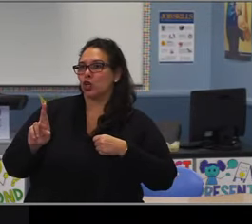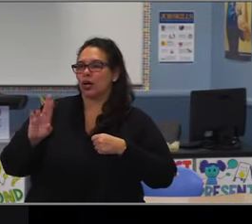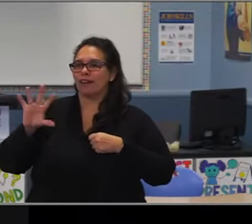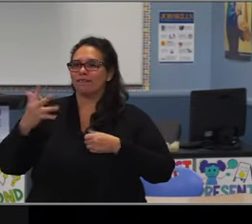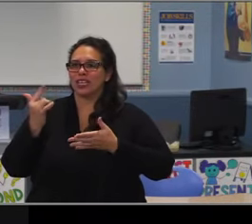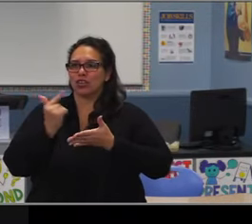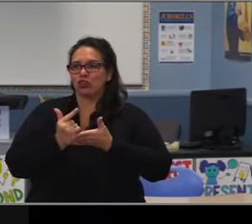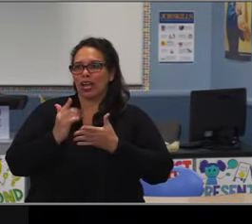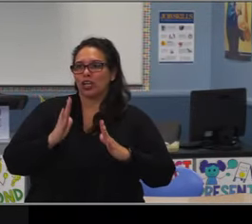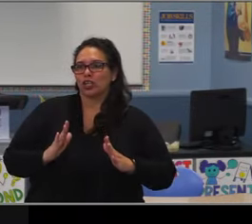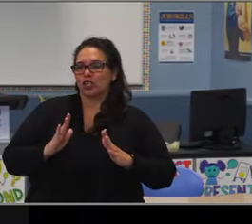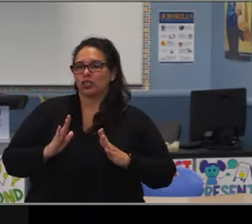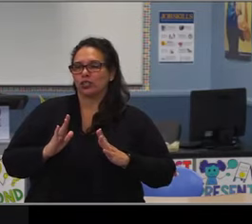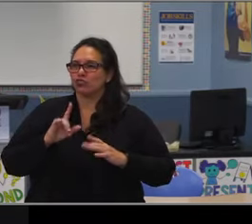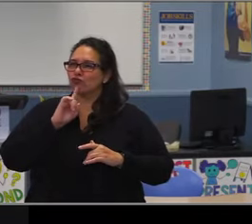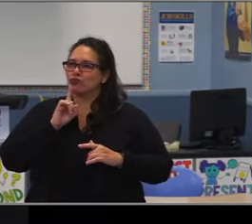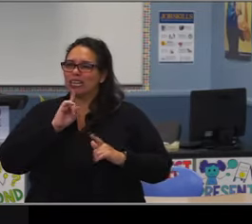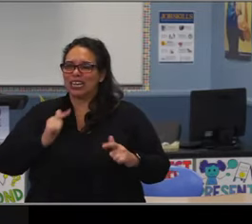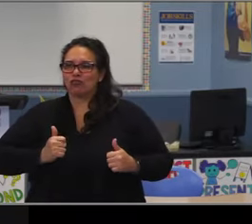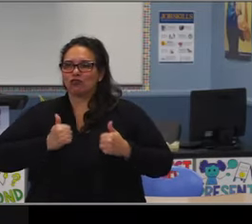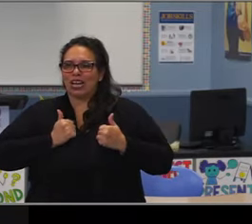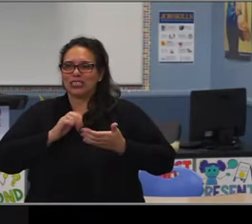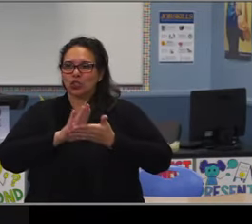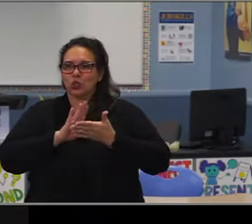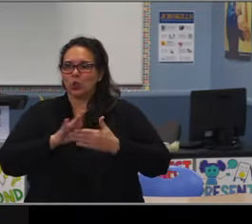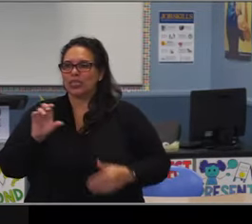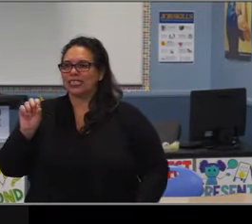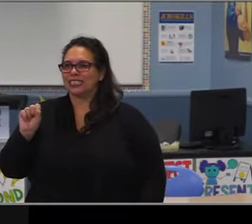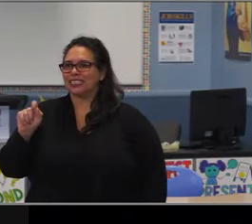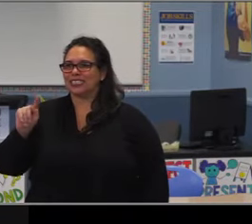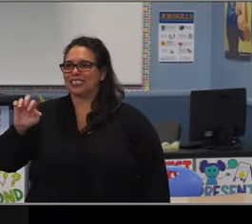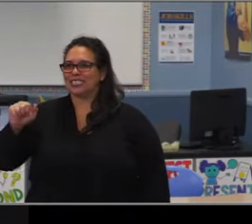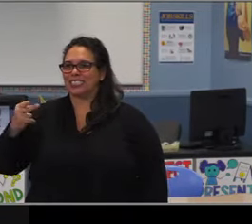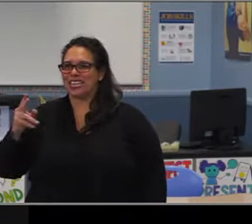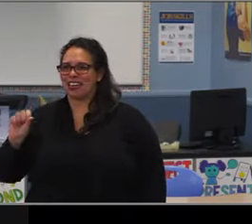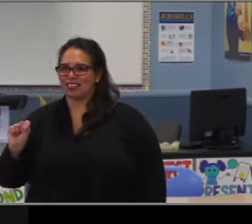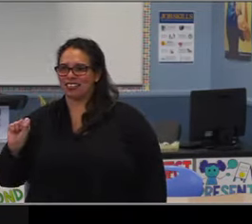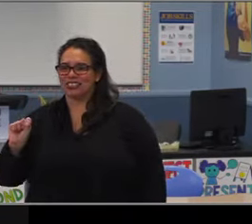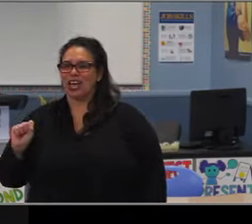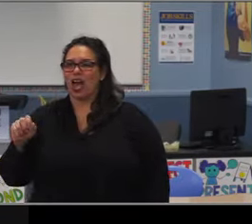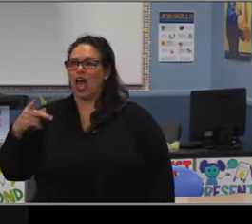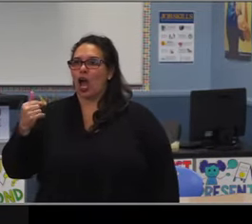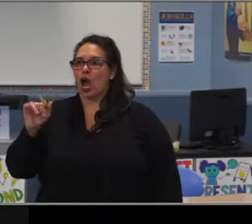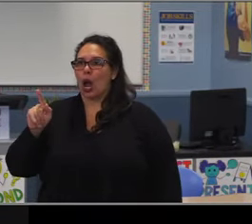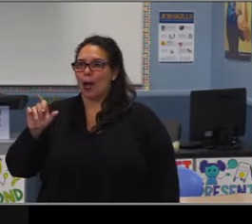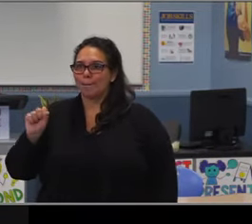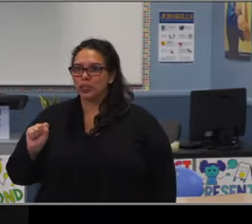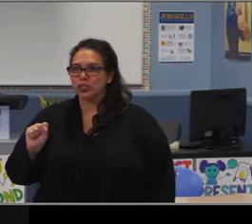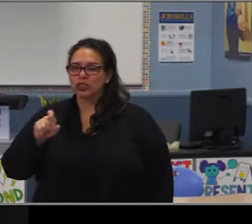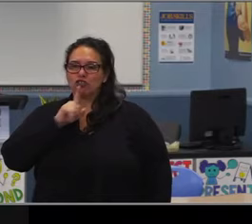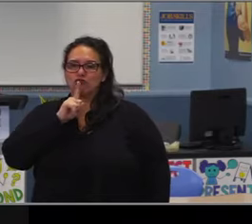Once again, some exceptional gains in select K-8 schools. And then once again some schools that have had